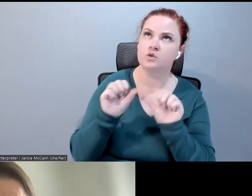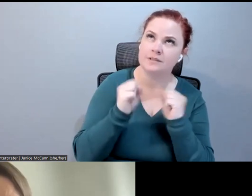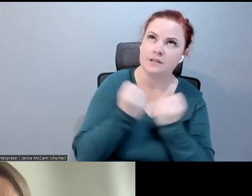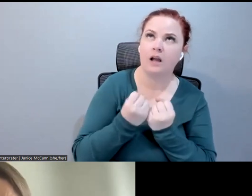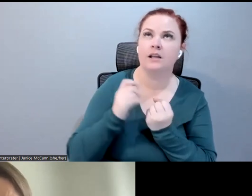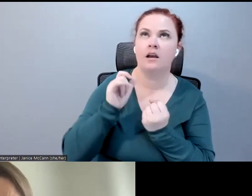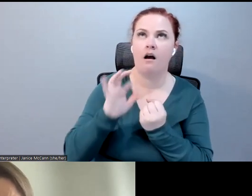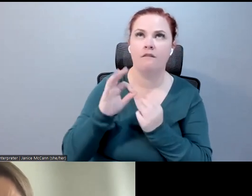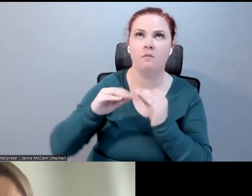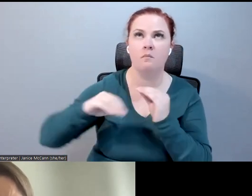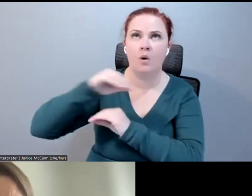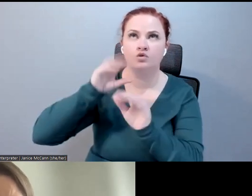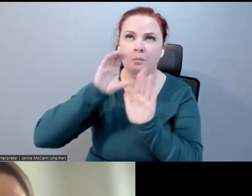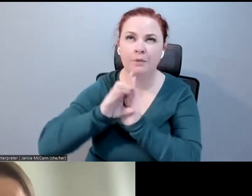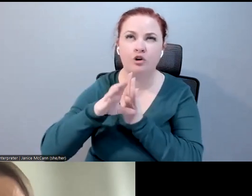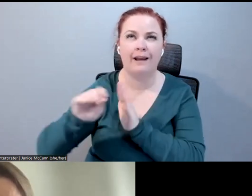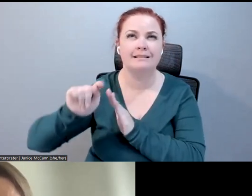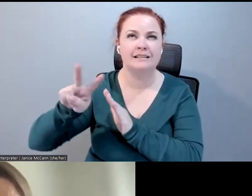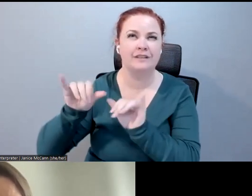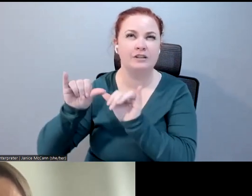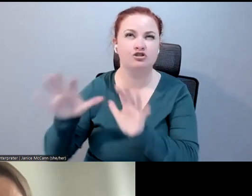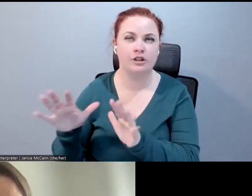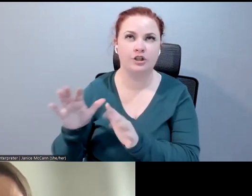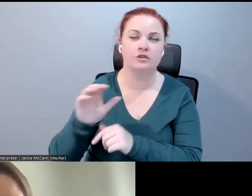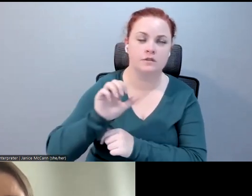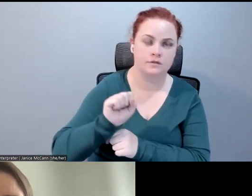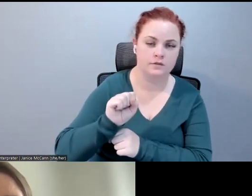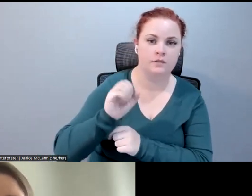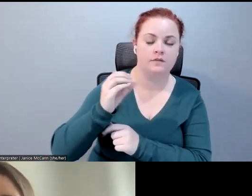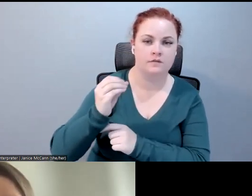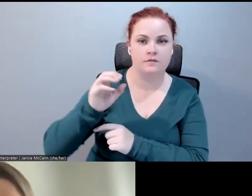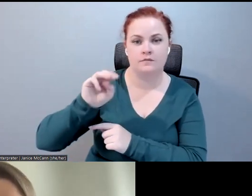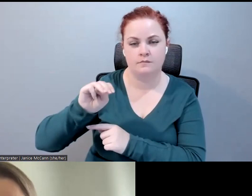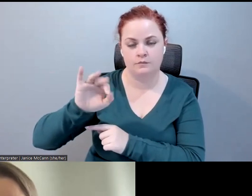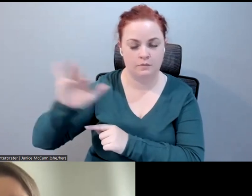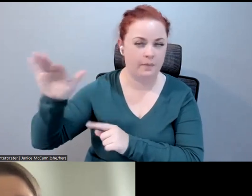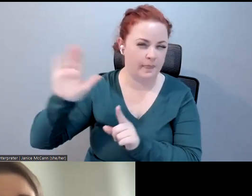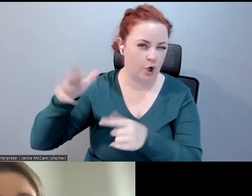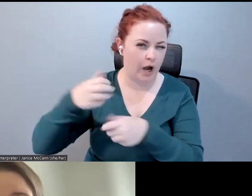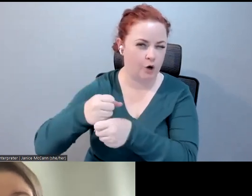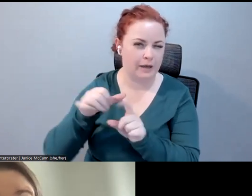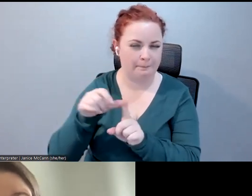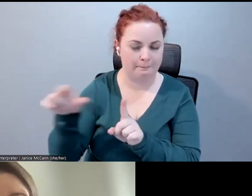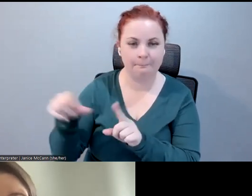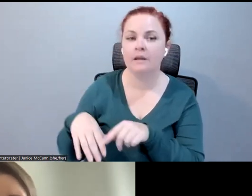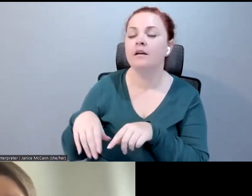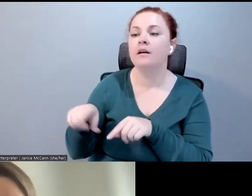television engineers, SMPTE, is the group to develop that standard. There have been other groups, certainly the W3C has